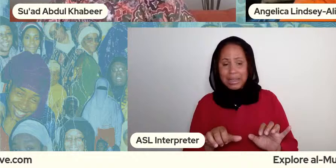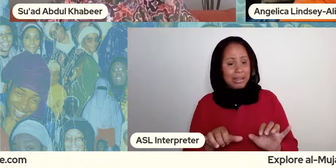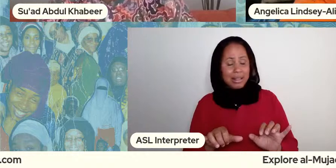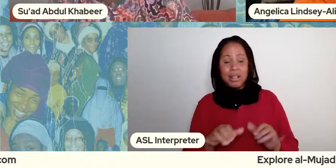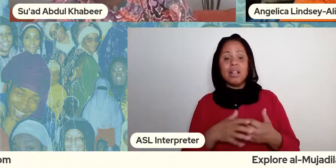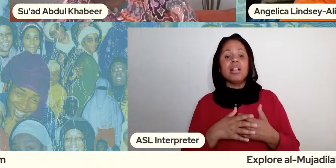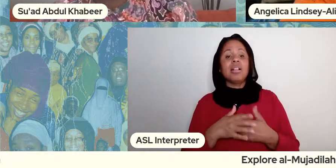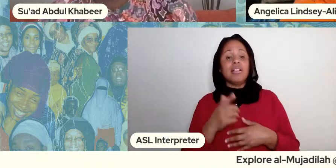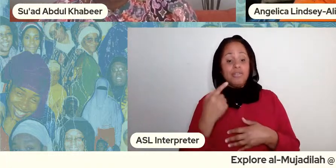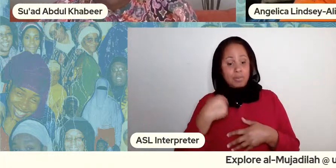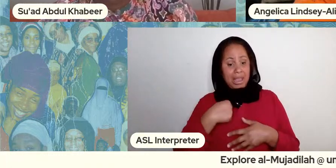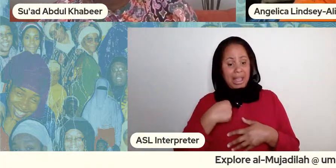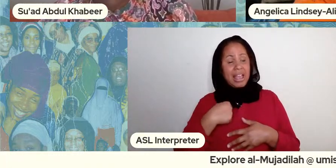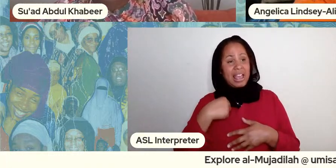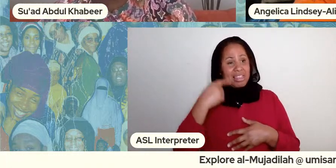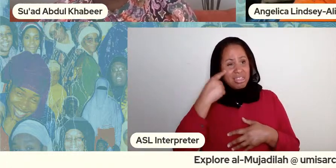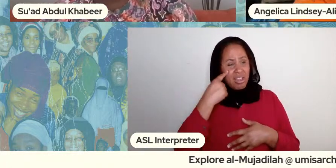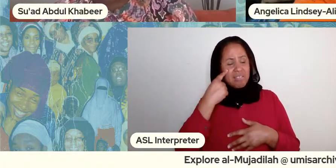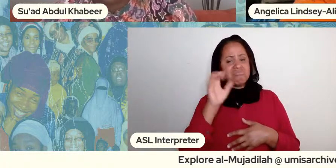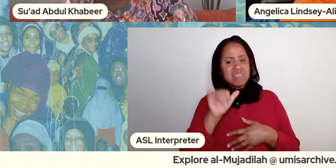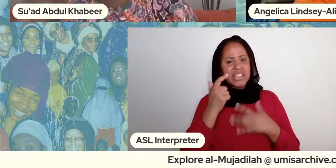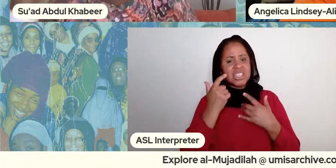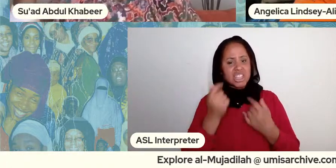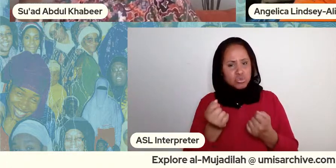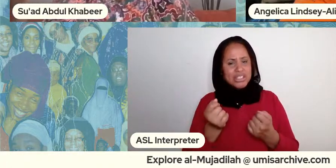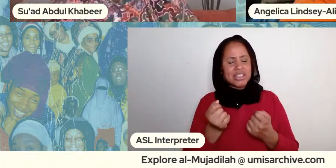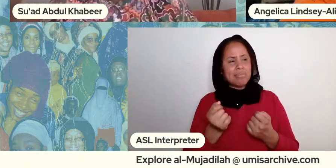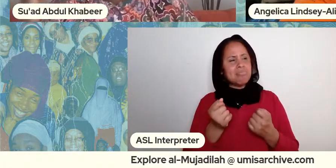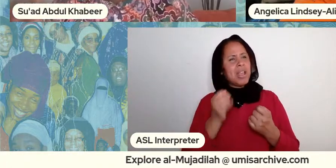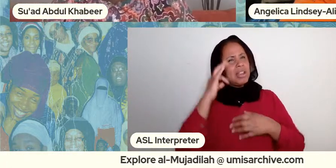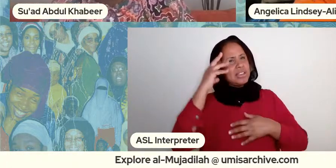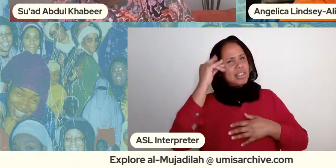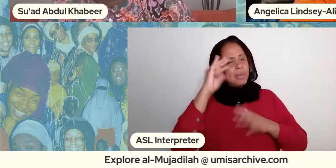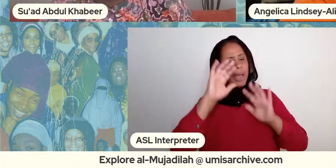that's also interesting for me right to think about how do i understand the multiple marriages